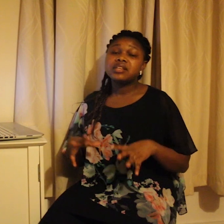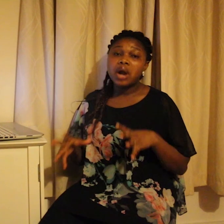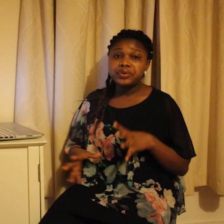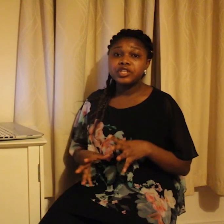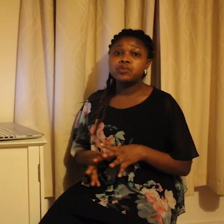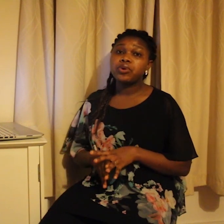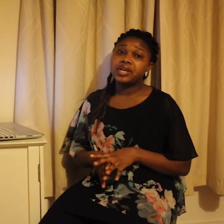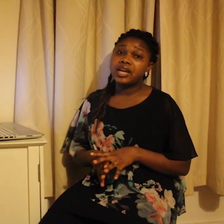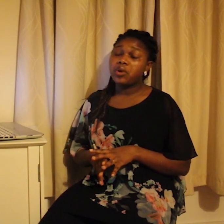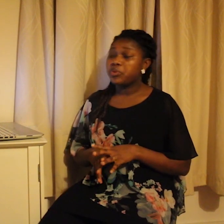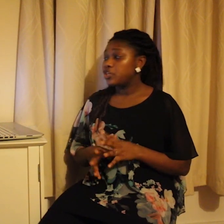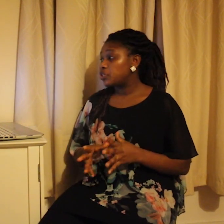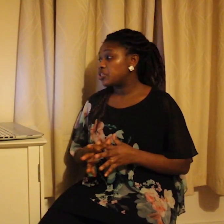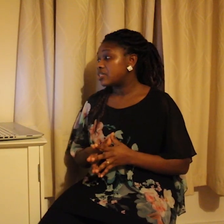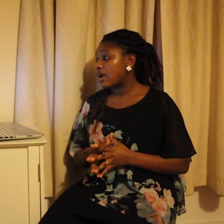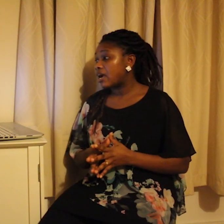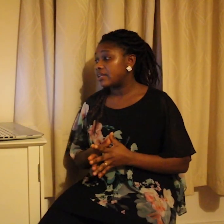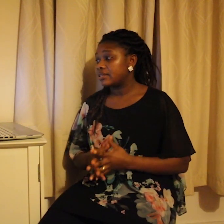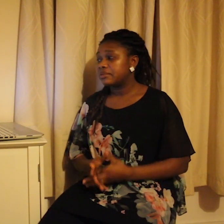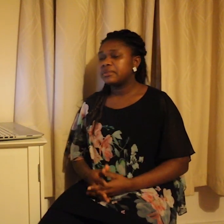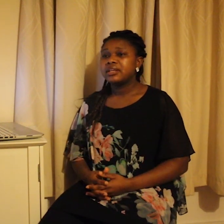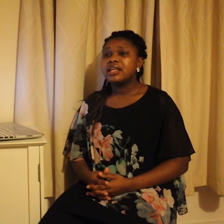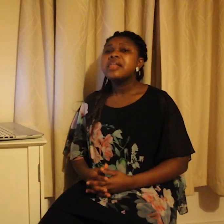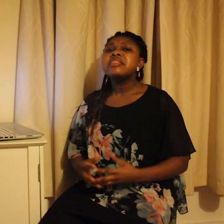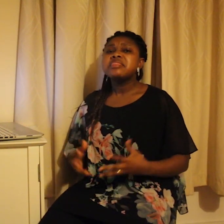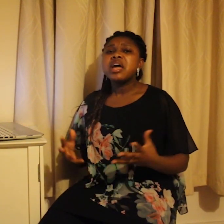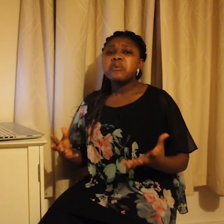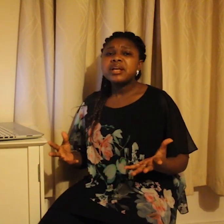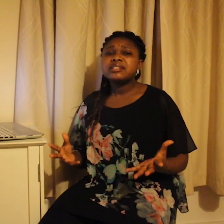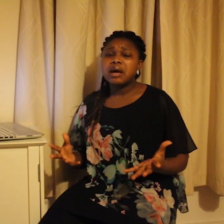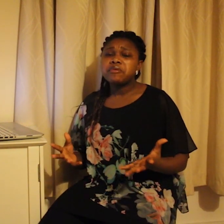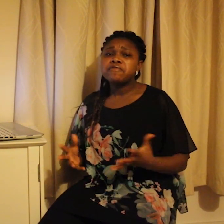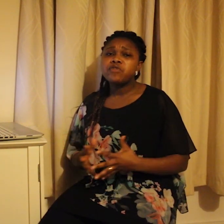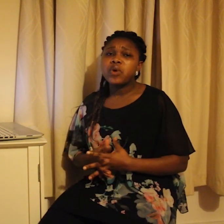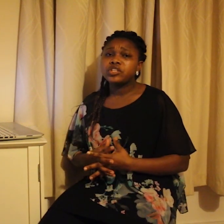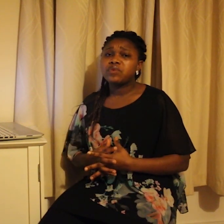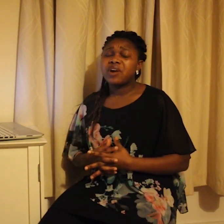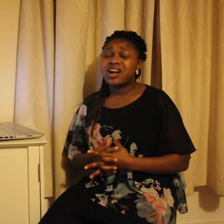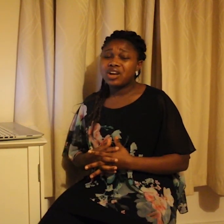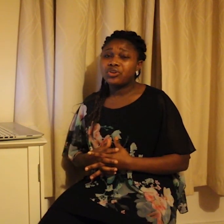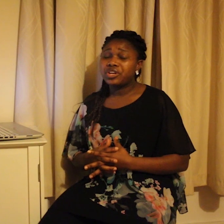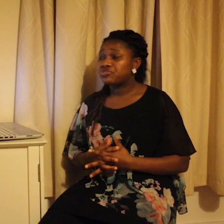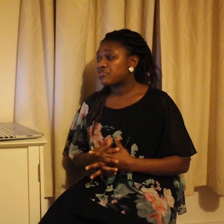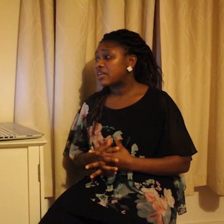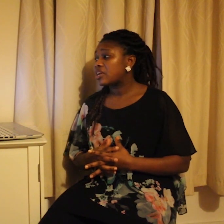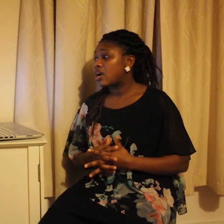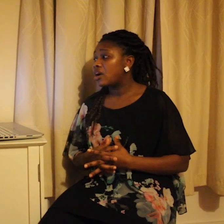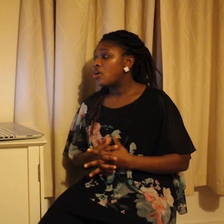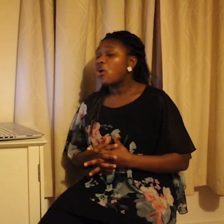surrounding spoken language, which is Akan. There is some influence of Akan on the structure